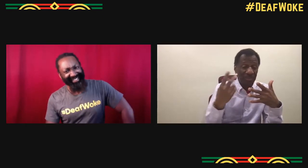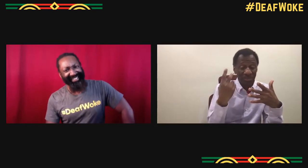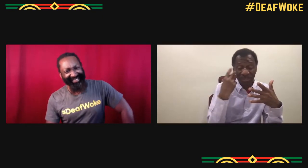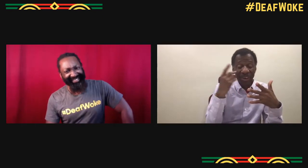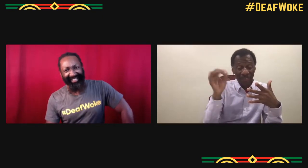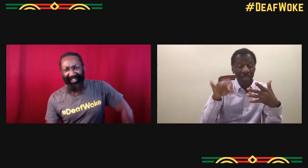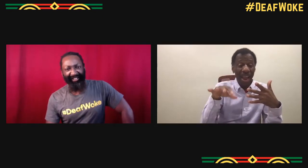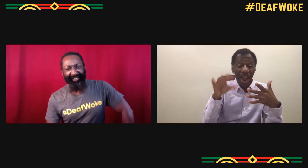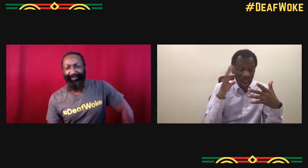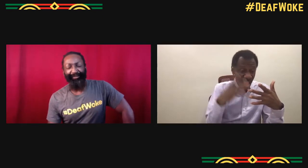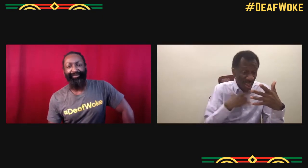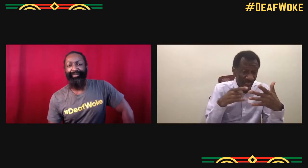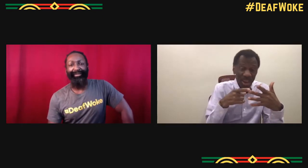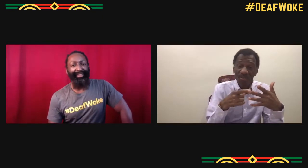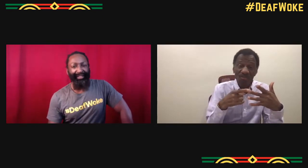actually has a deaf superhero